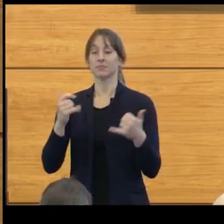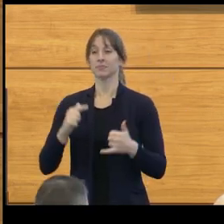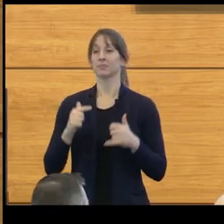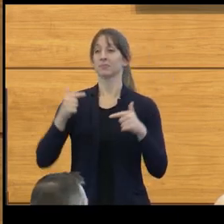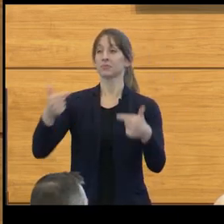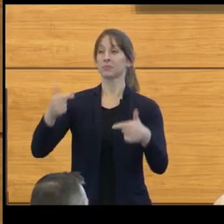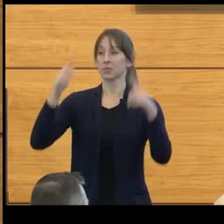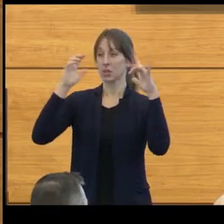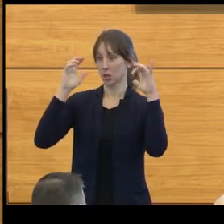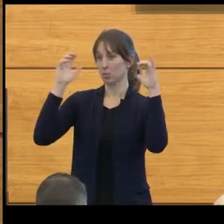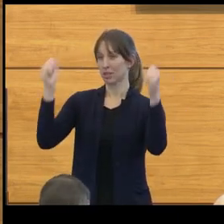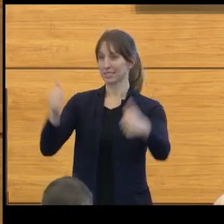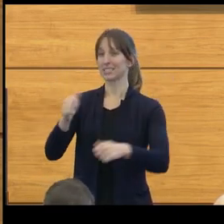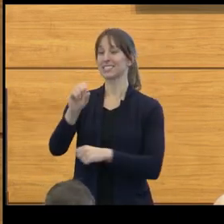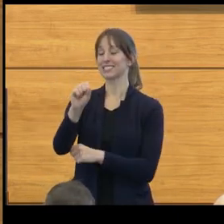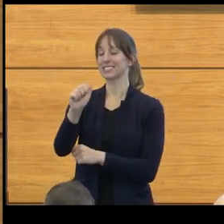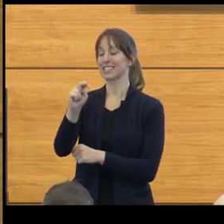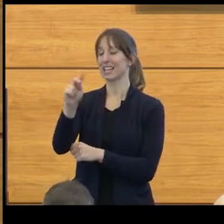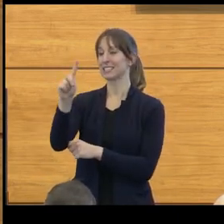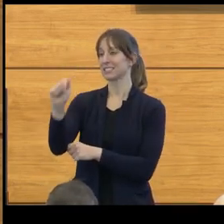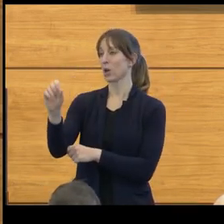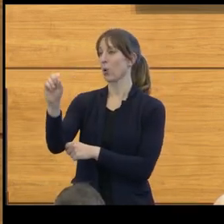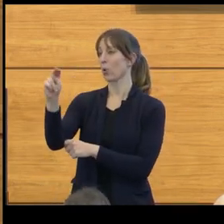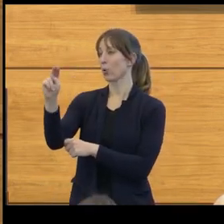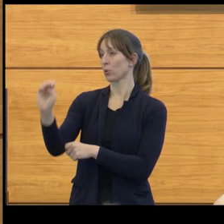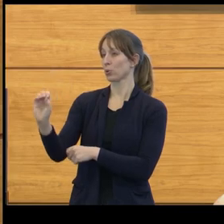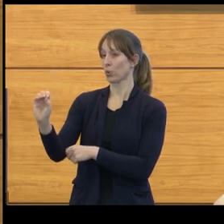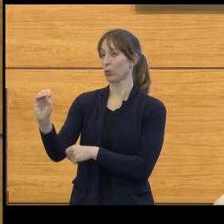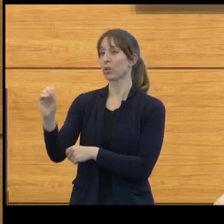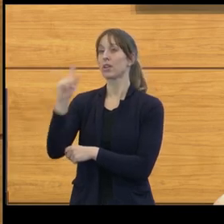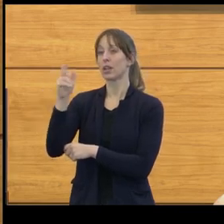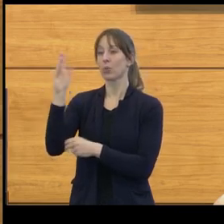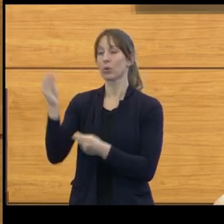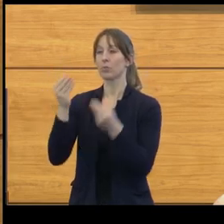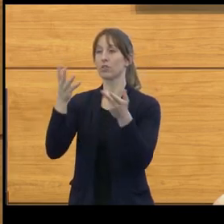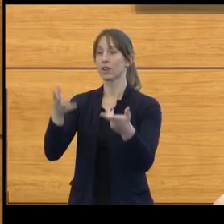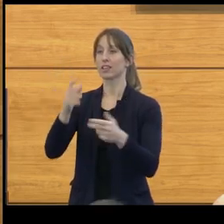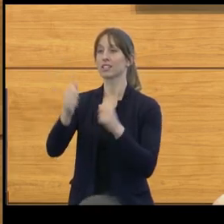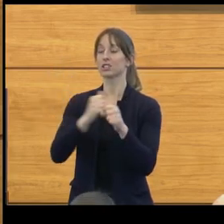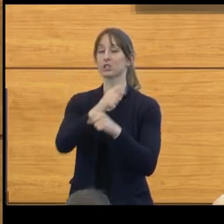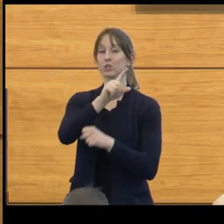Santa J. Ono, who will present the 2024 Henry Russell Lecturer.